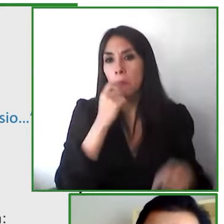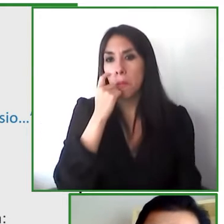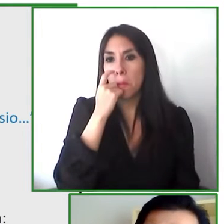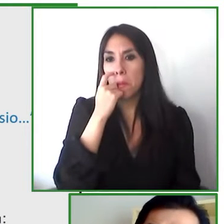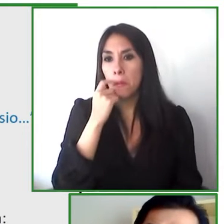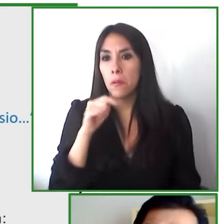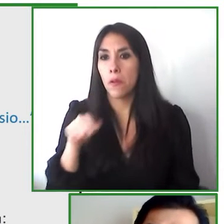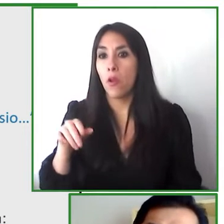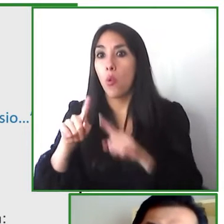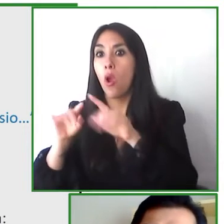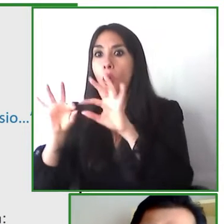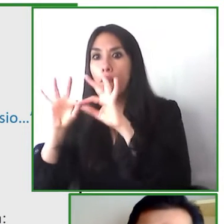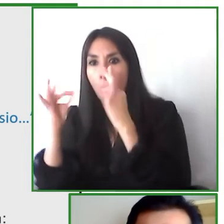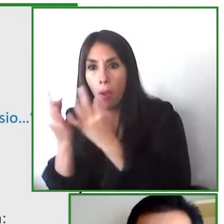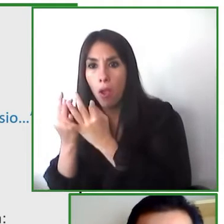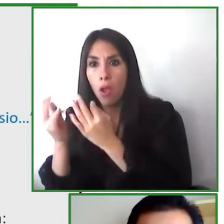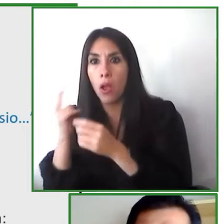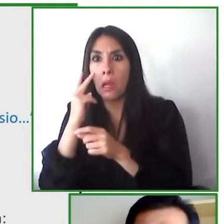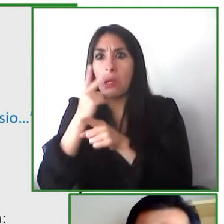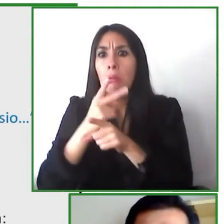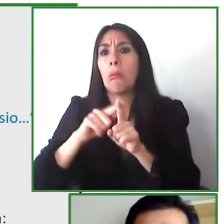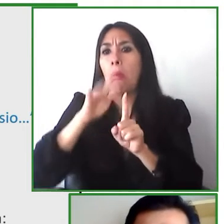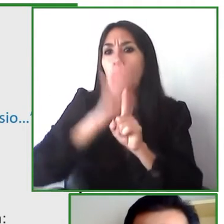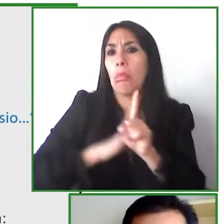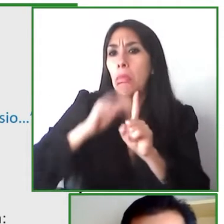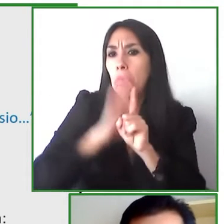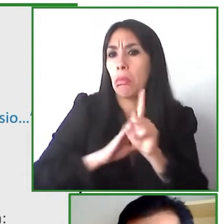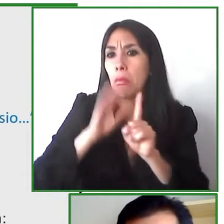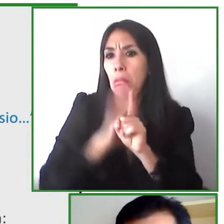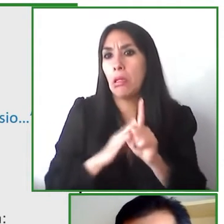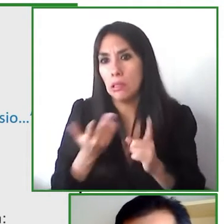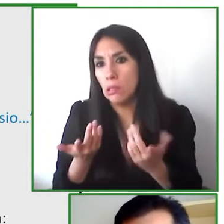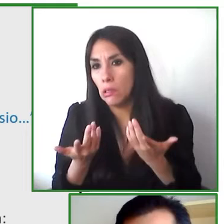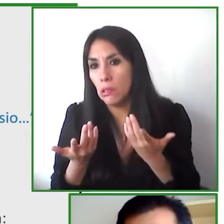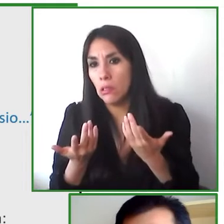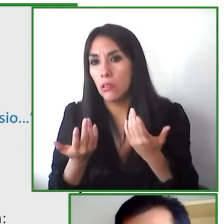get to their destinations there's also an economic impact because it has